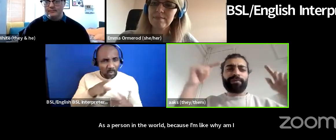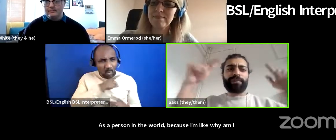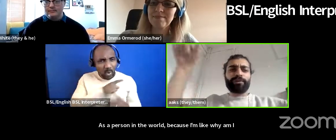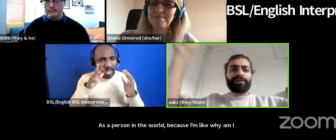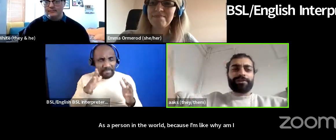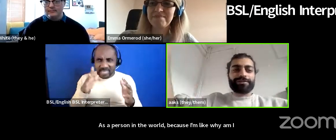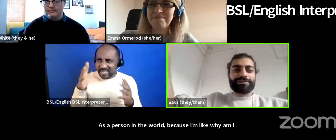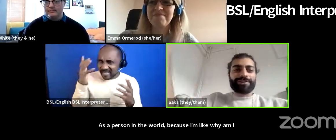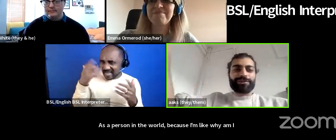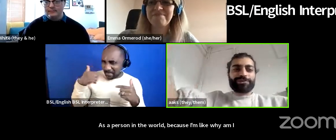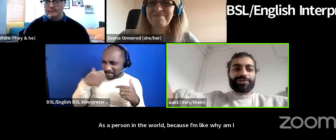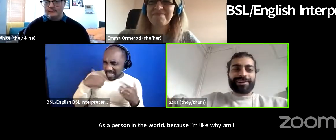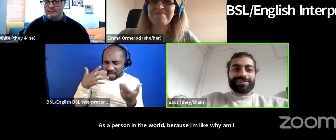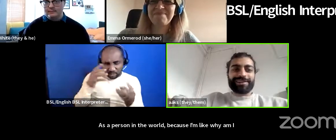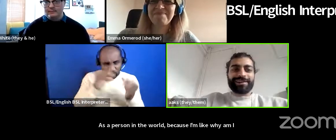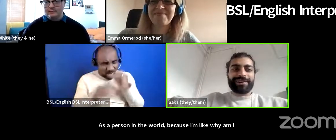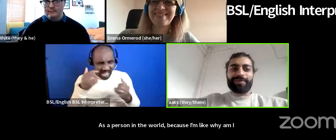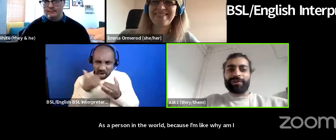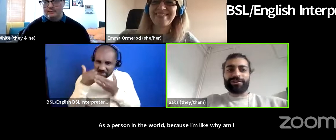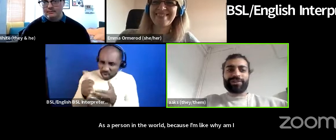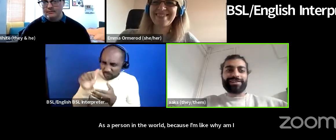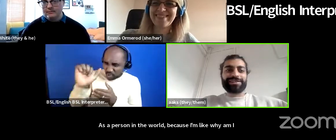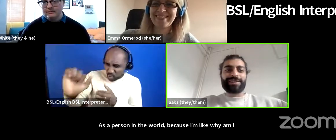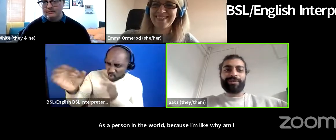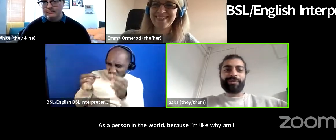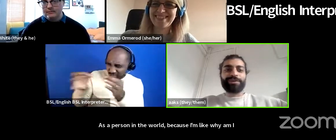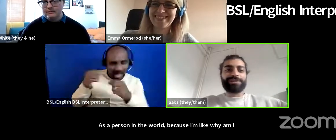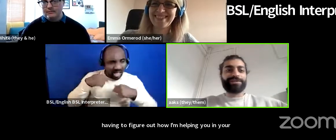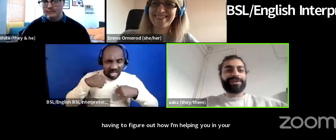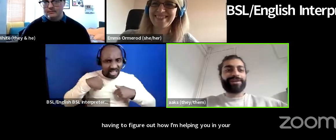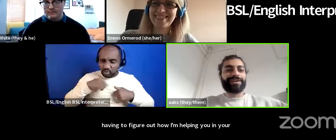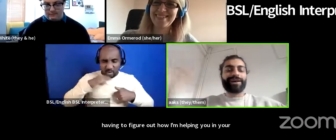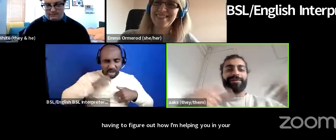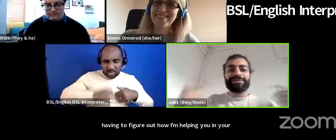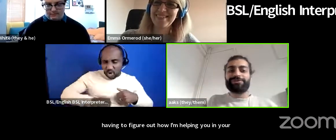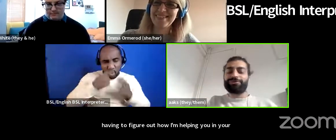helping you in your strategy and like i'm not a strategist i'm not a policy maker like i'm just